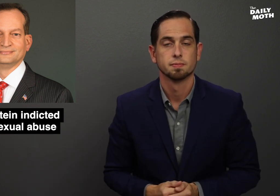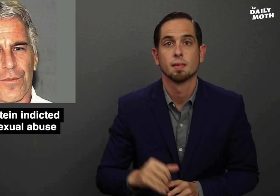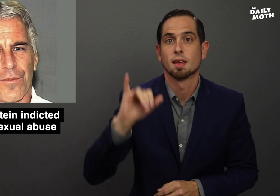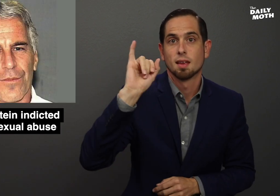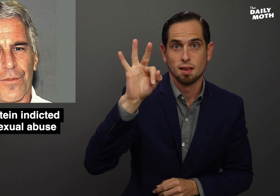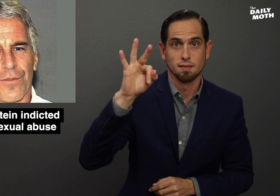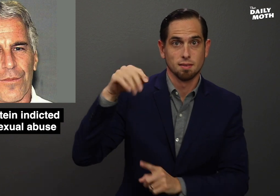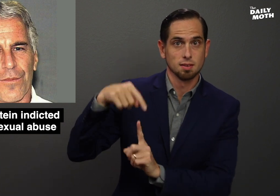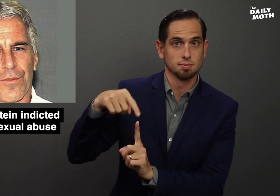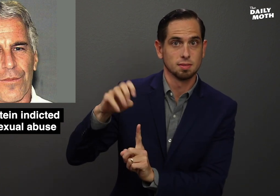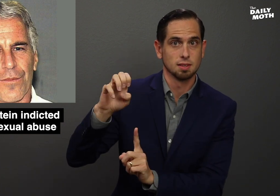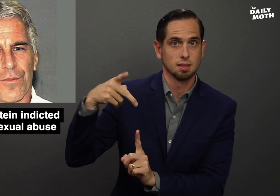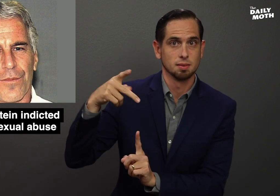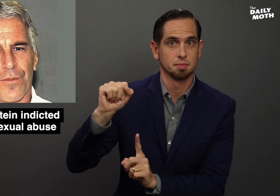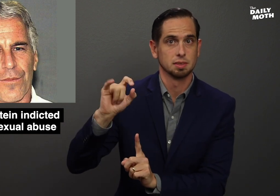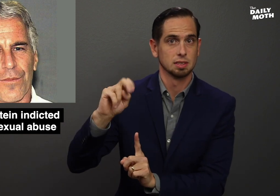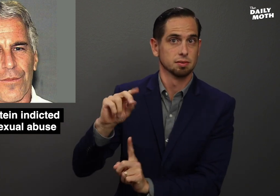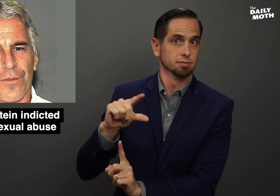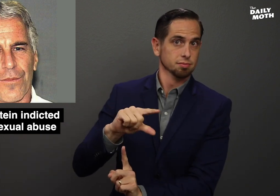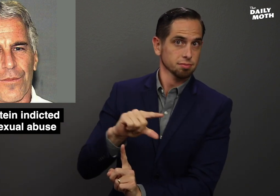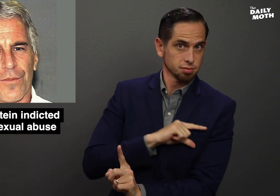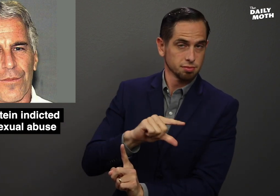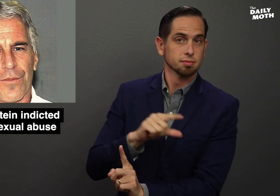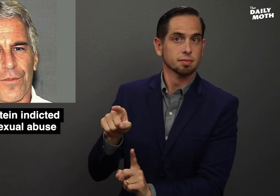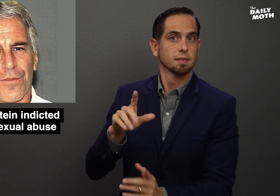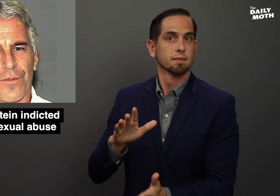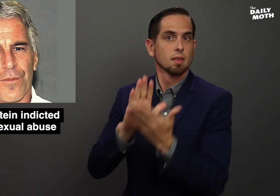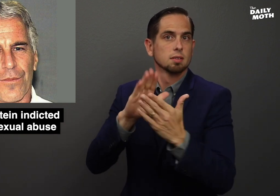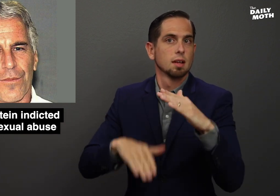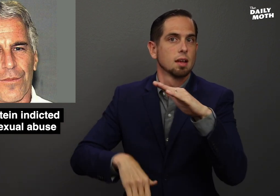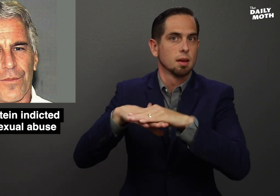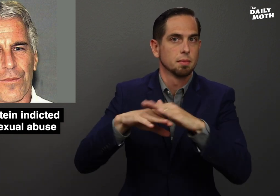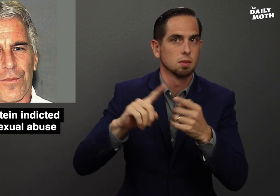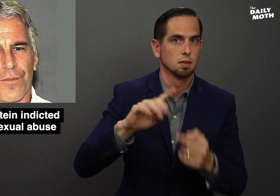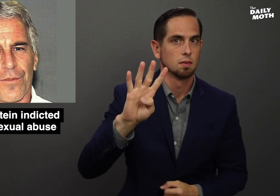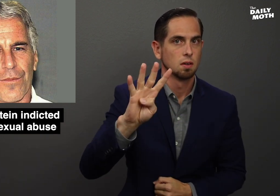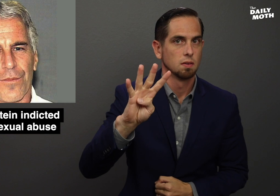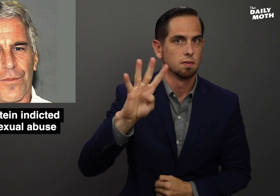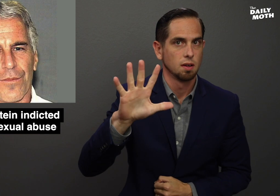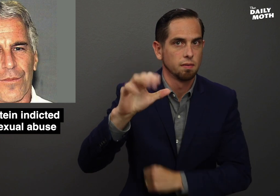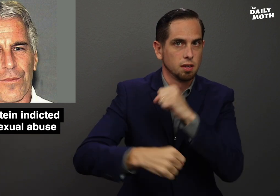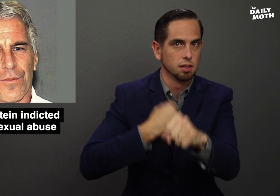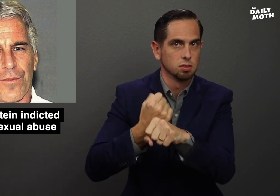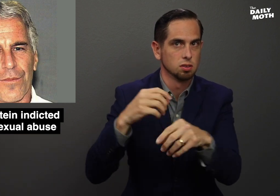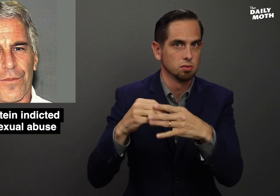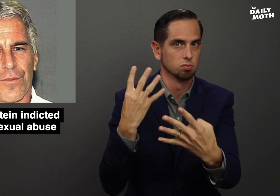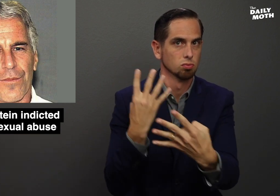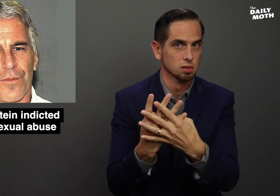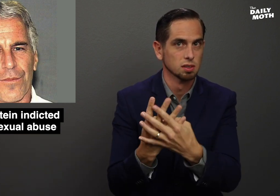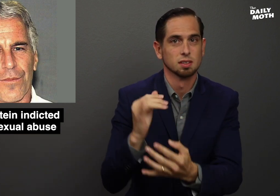If convicted, Epstein faces up to 45 years in prison,